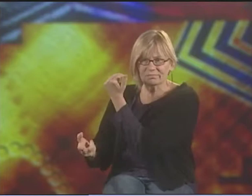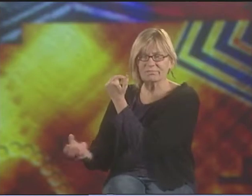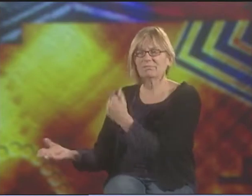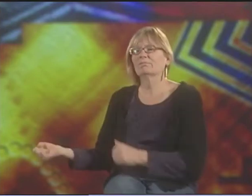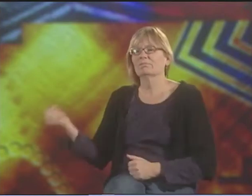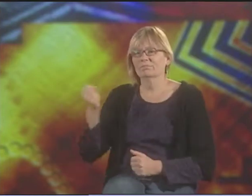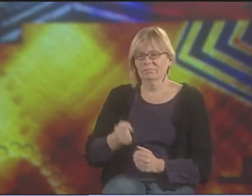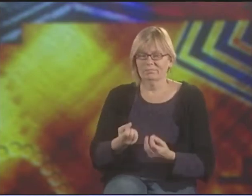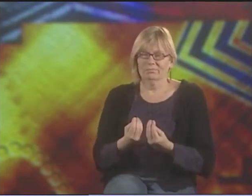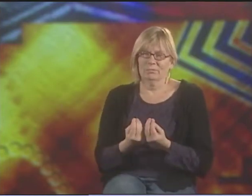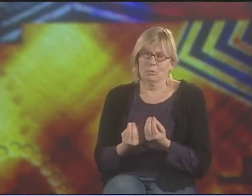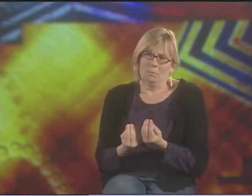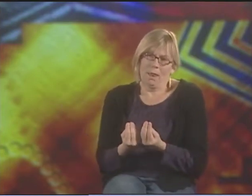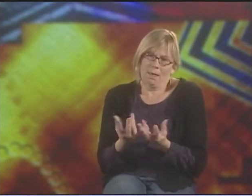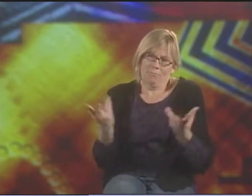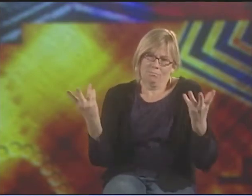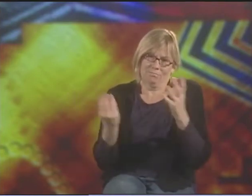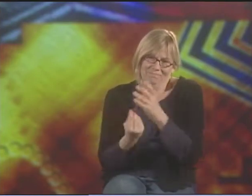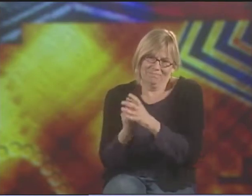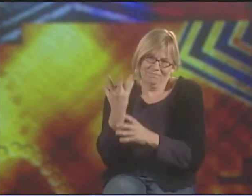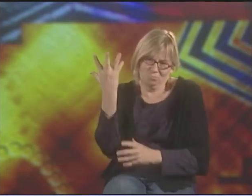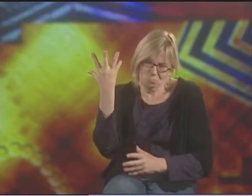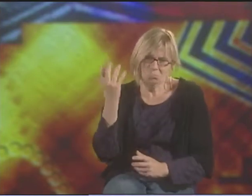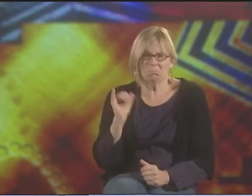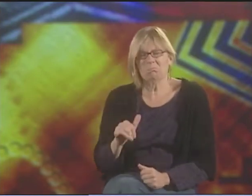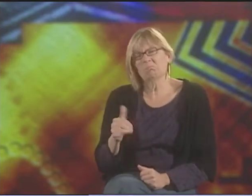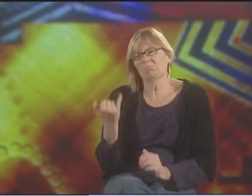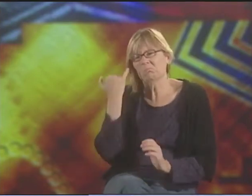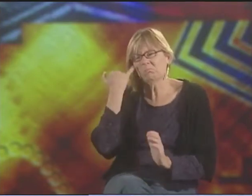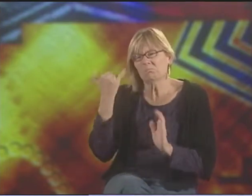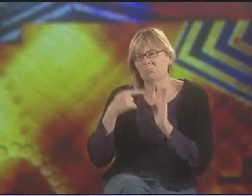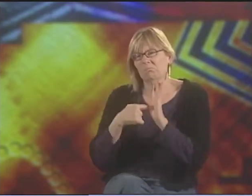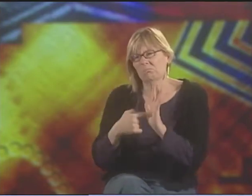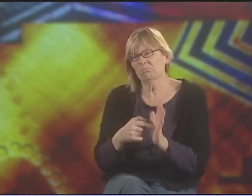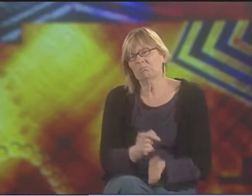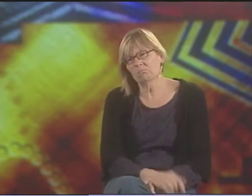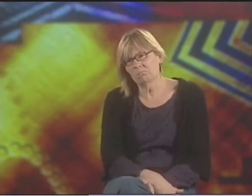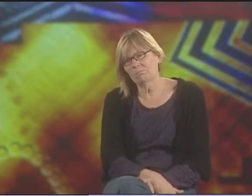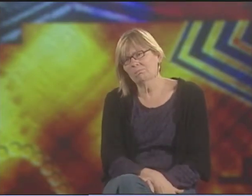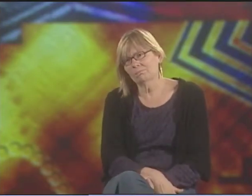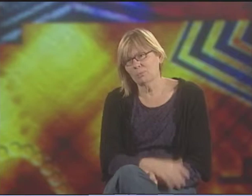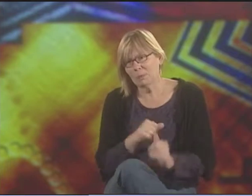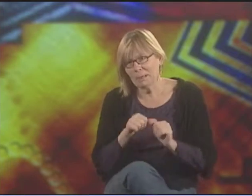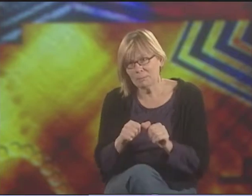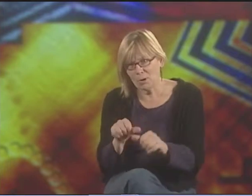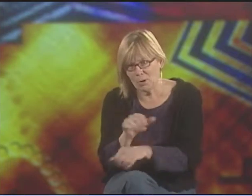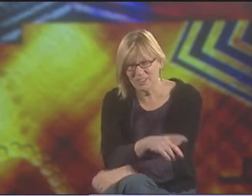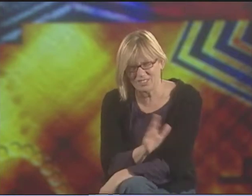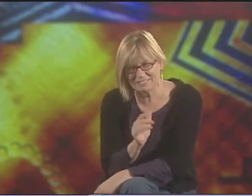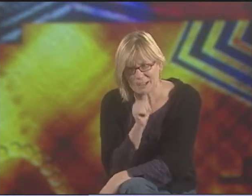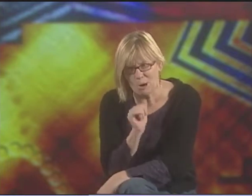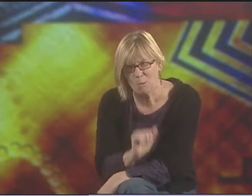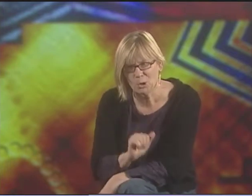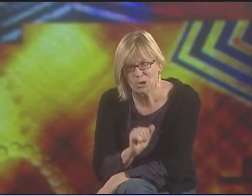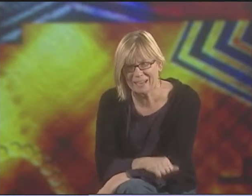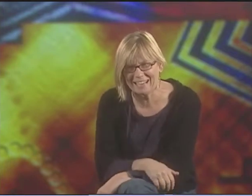TO HELP THIS PERSON GROW. OTHERWISE THAT TREE WILL BE CUT DOWN AND WILL BE DESTROYED. SO THE ONLY WAY TO KEEP GOING